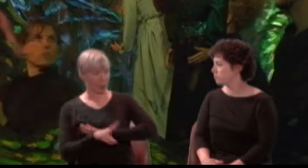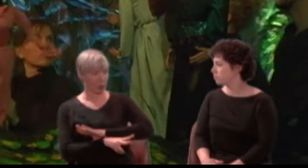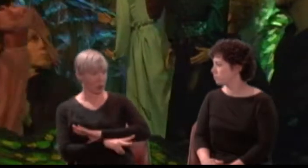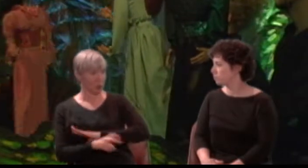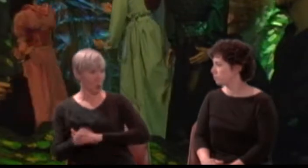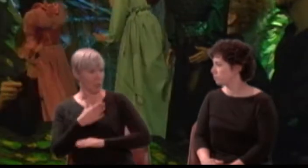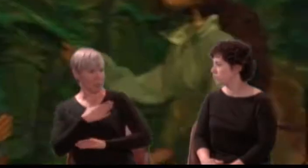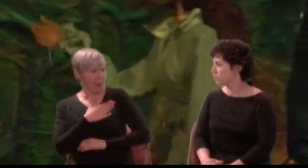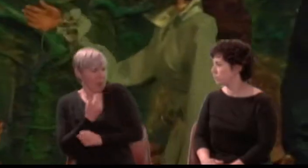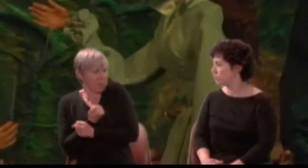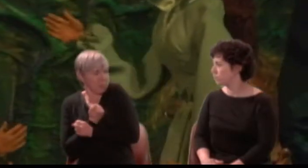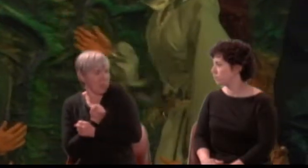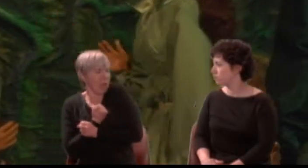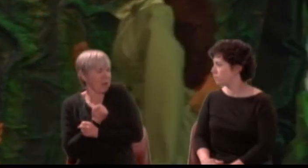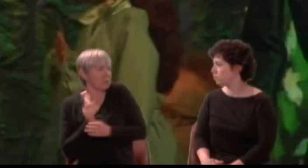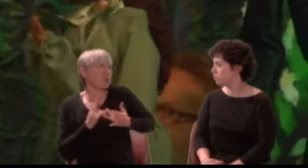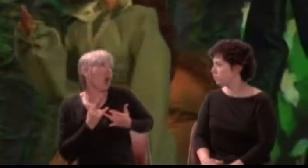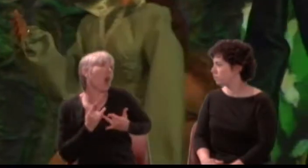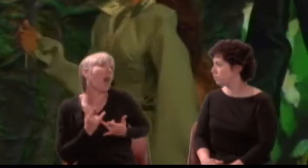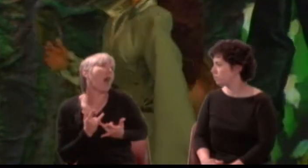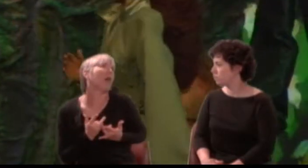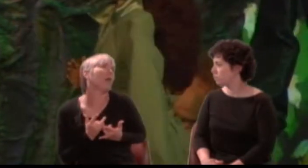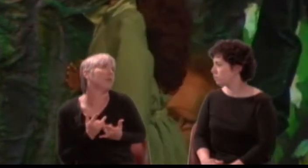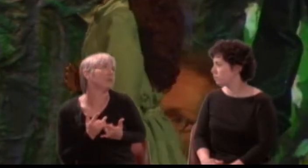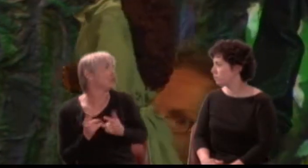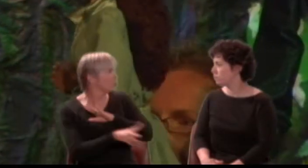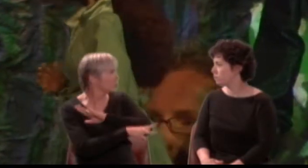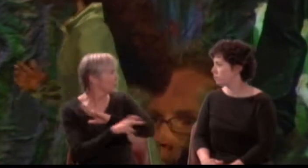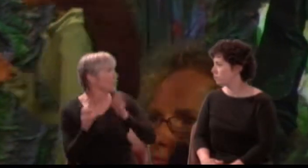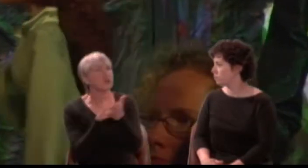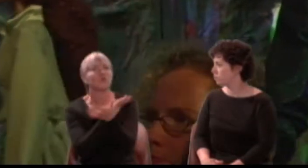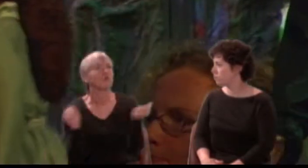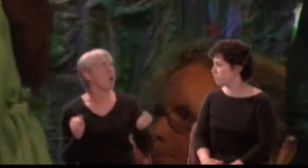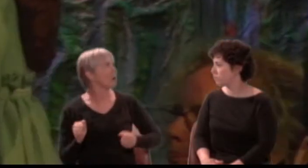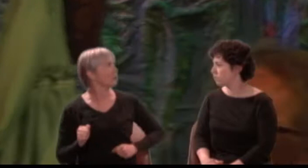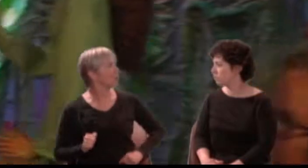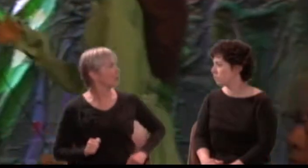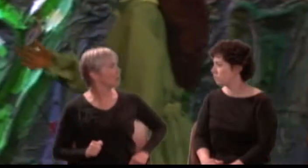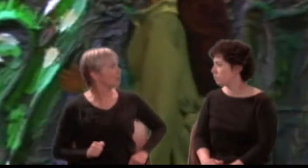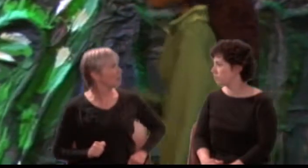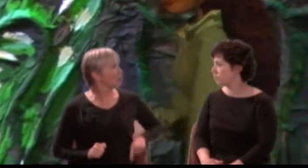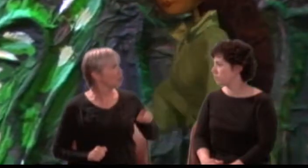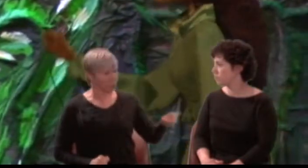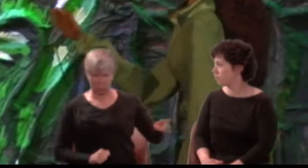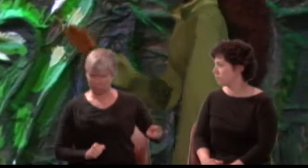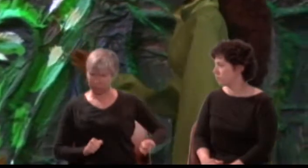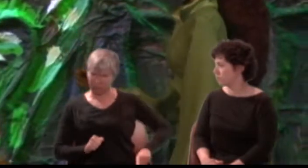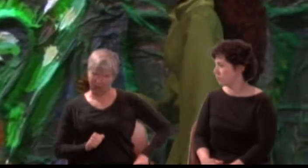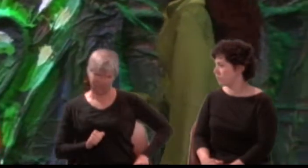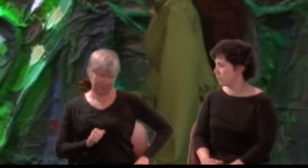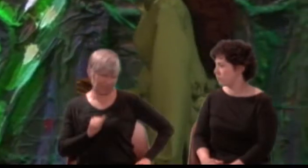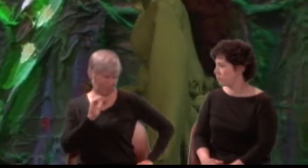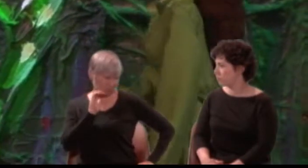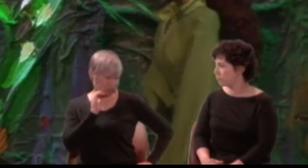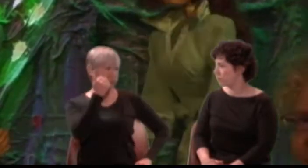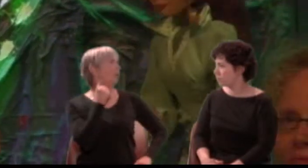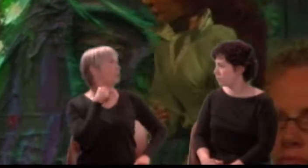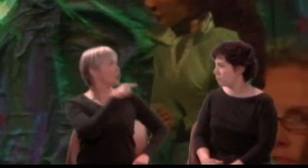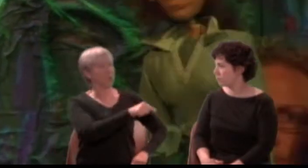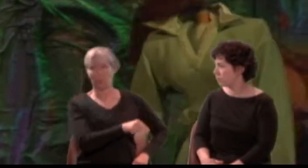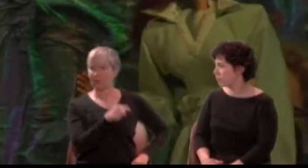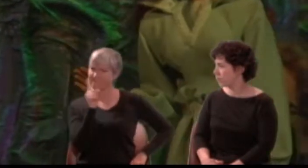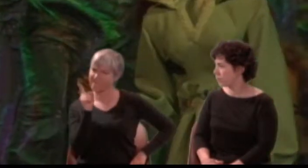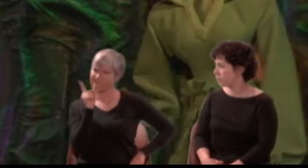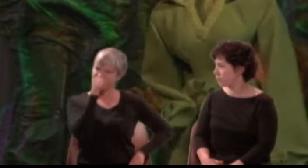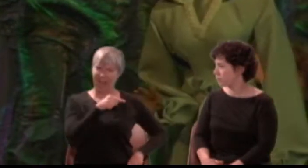Helena: Fine, i'faith! Have you no modesty, you counterfeit, you puppet, you!